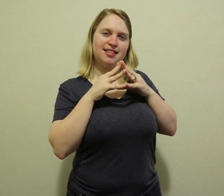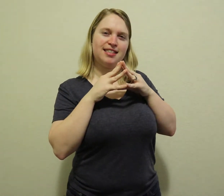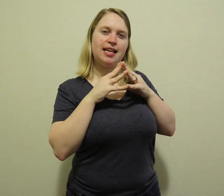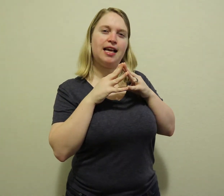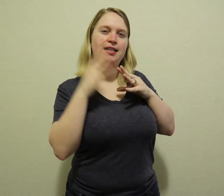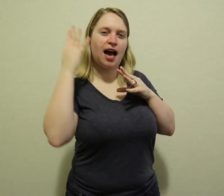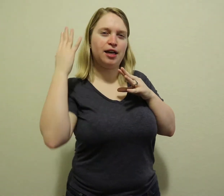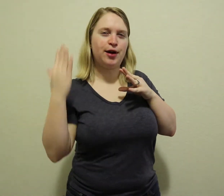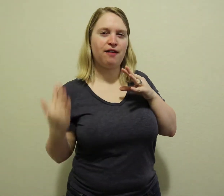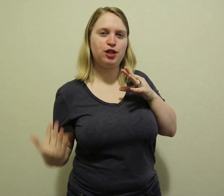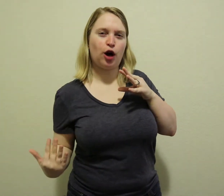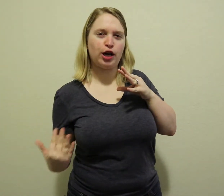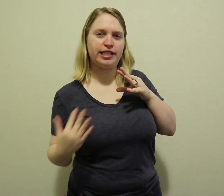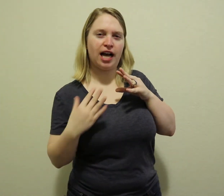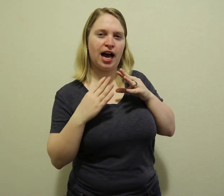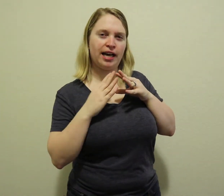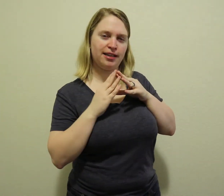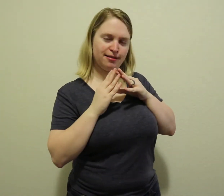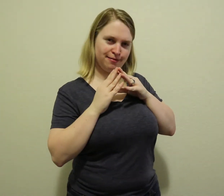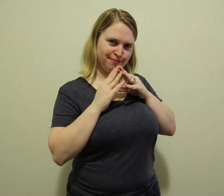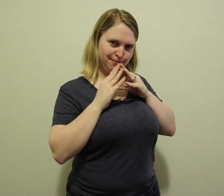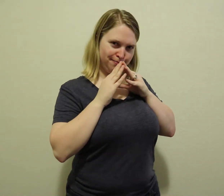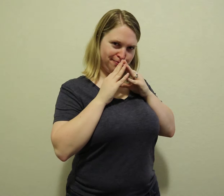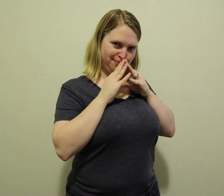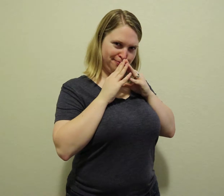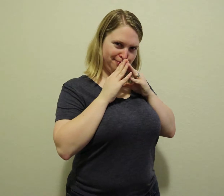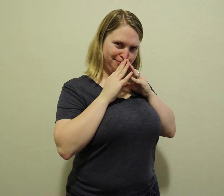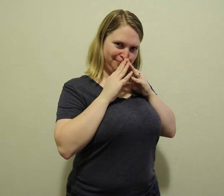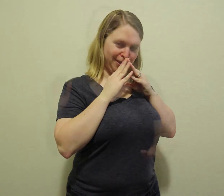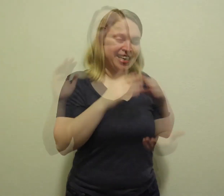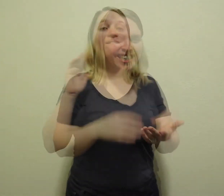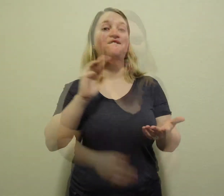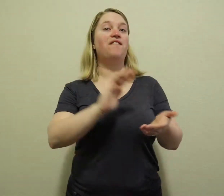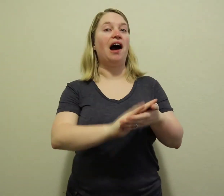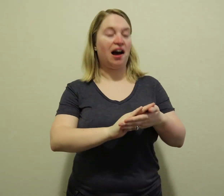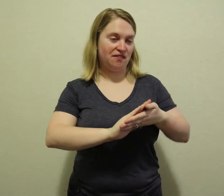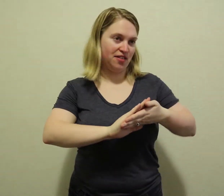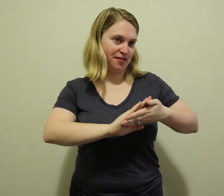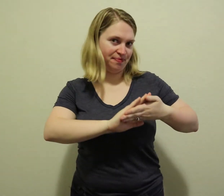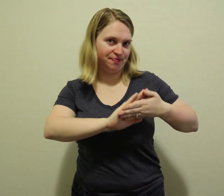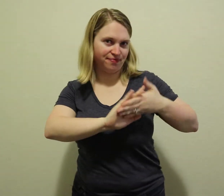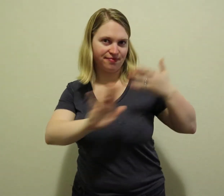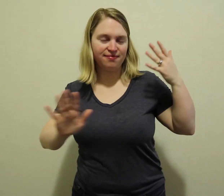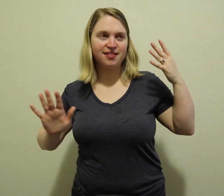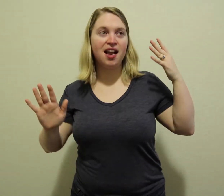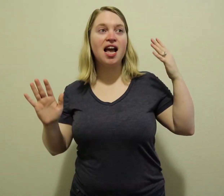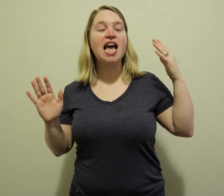See? I do have a dark side :laughing: Five